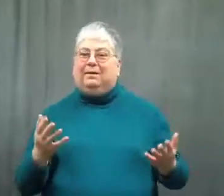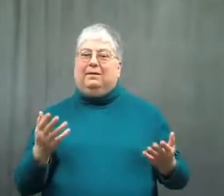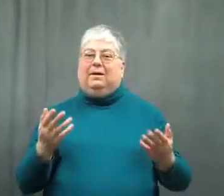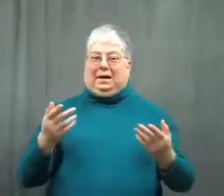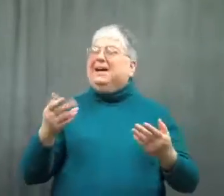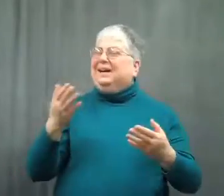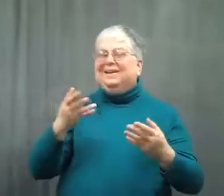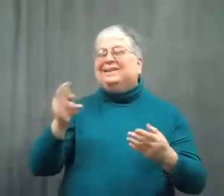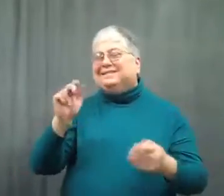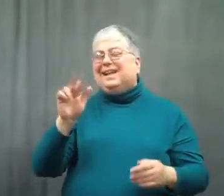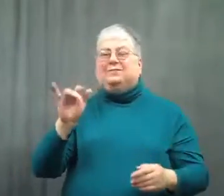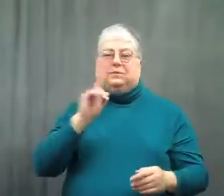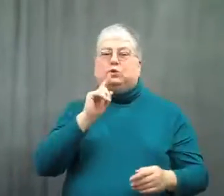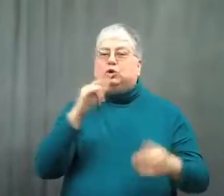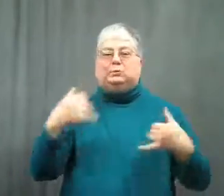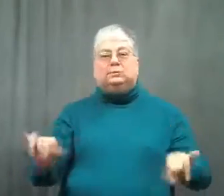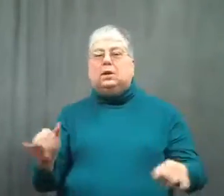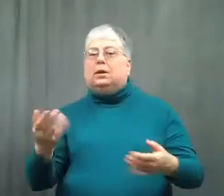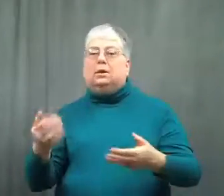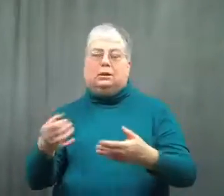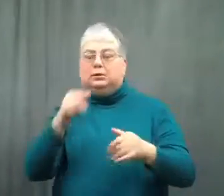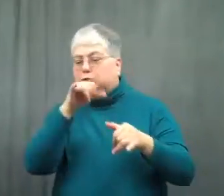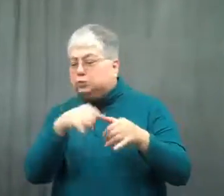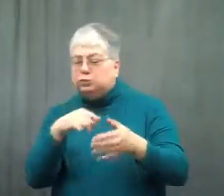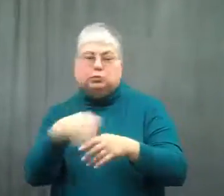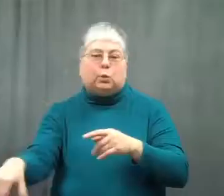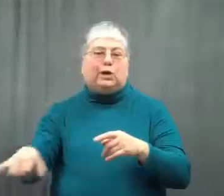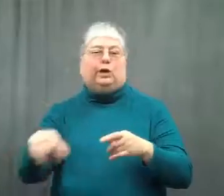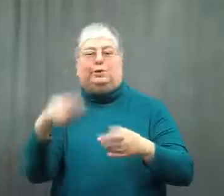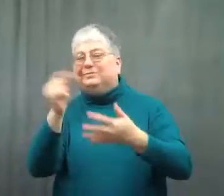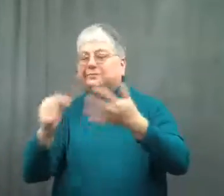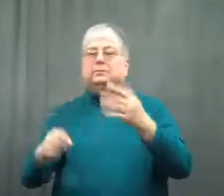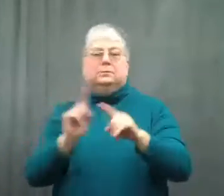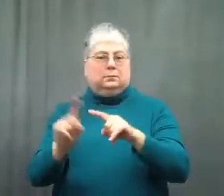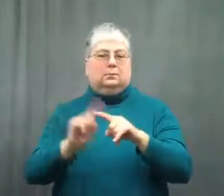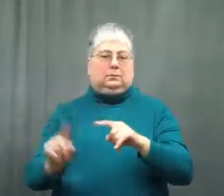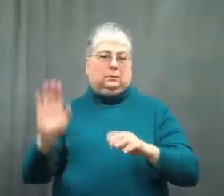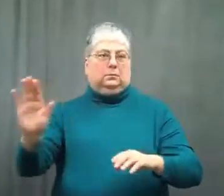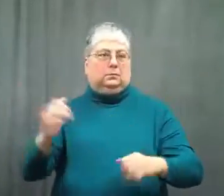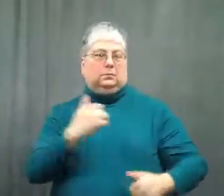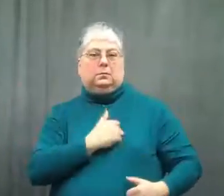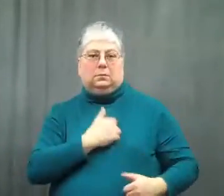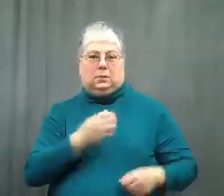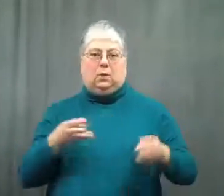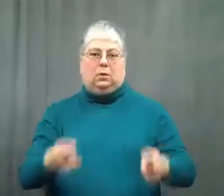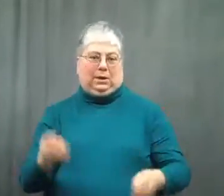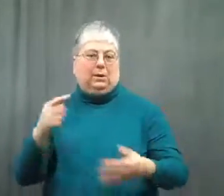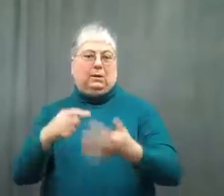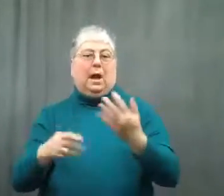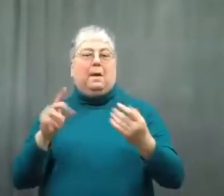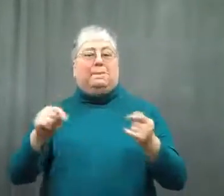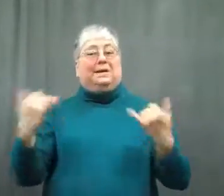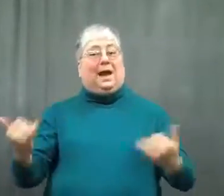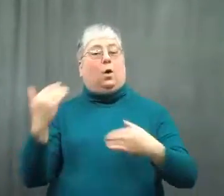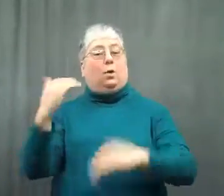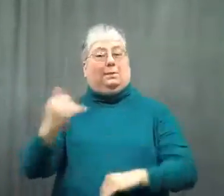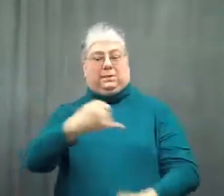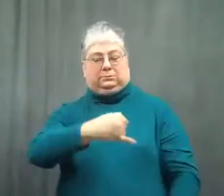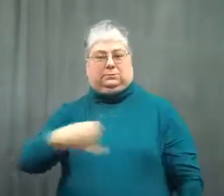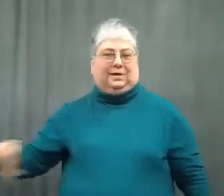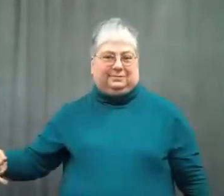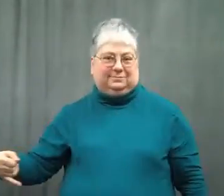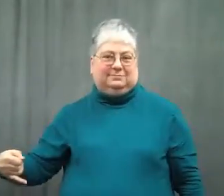Of course swearing and other things continue, but there is a line that is not to be crossed now.